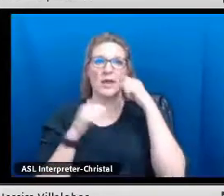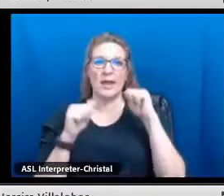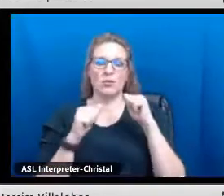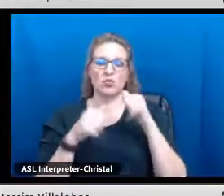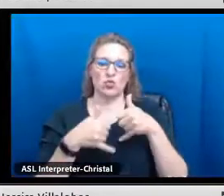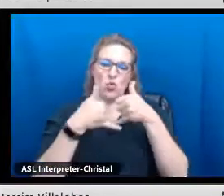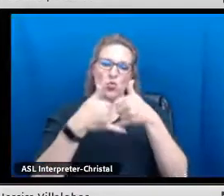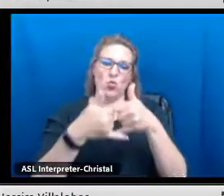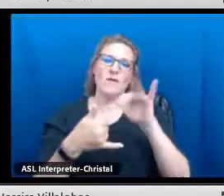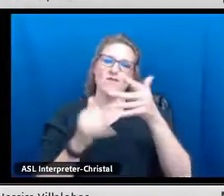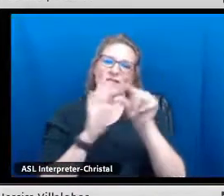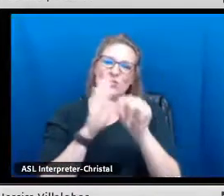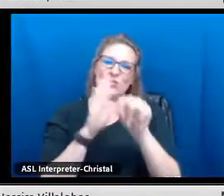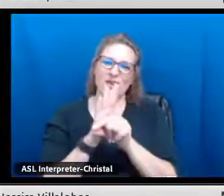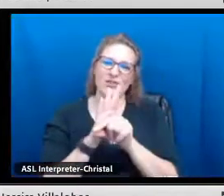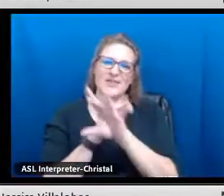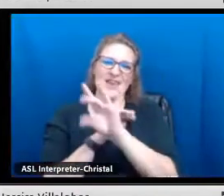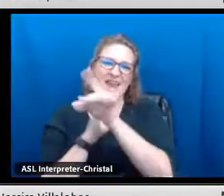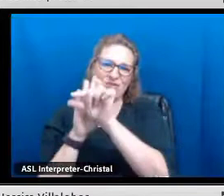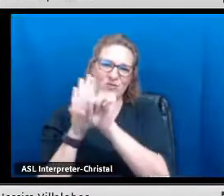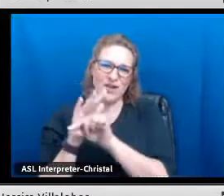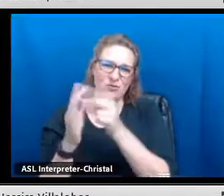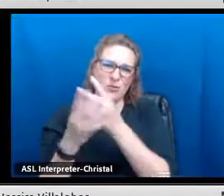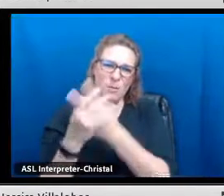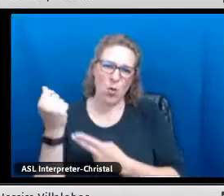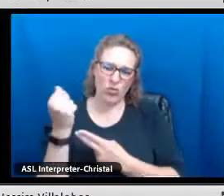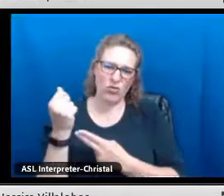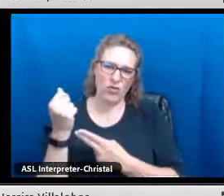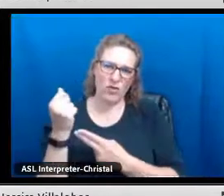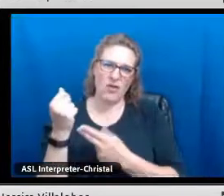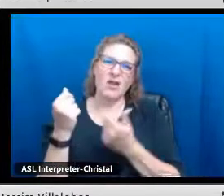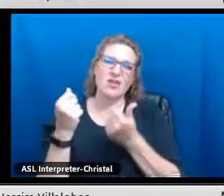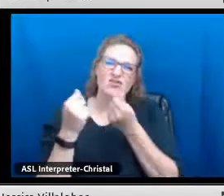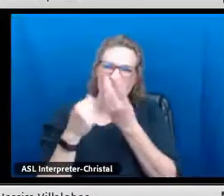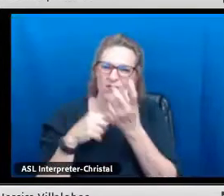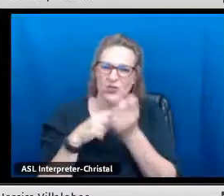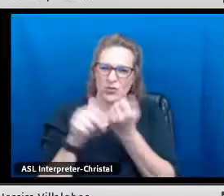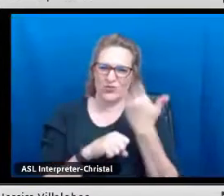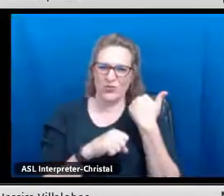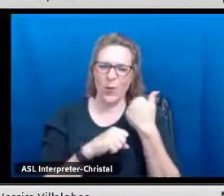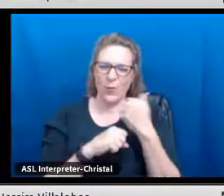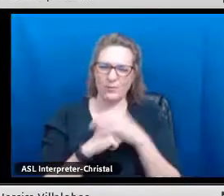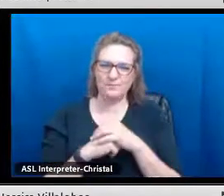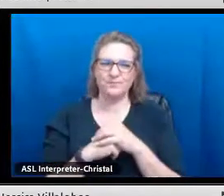We are very honored that just recently, we were able to award fifth graders and eighth